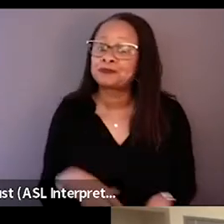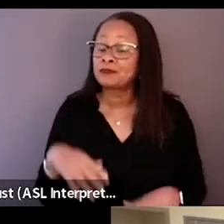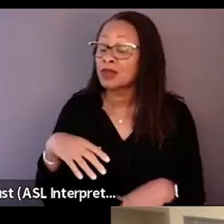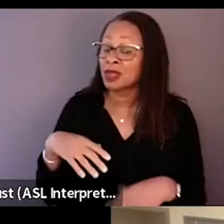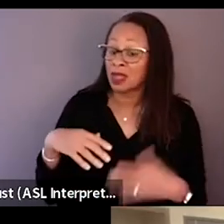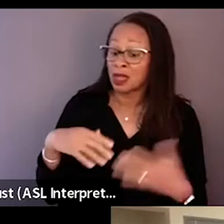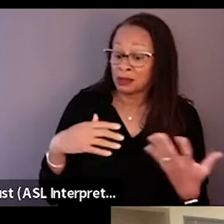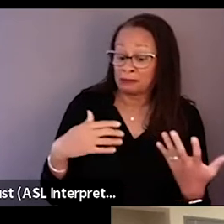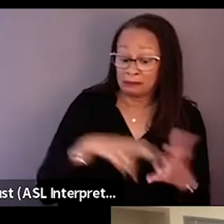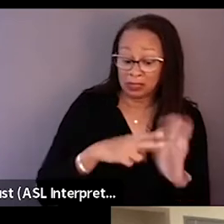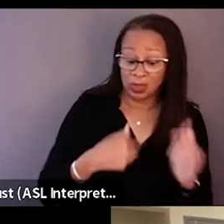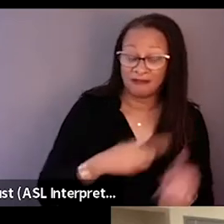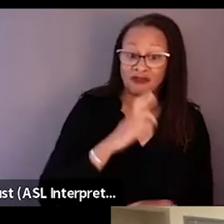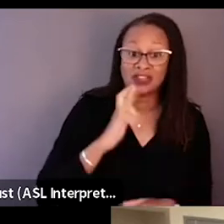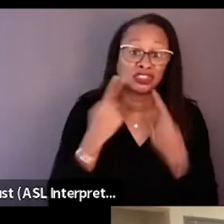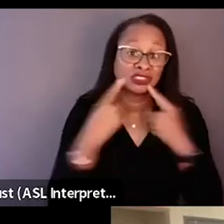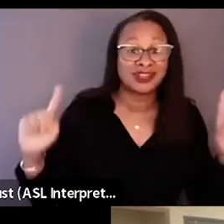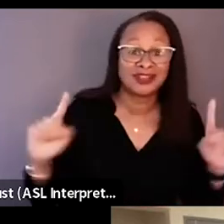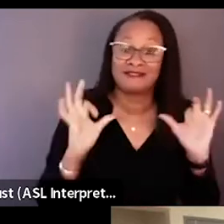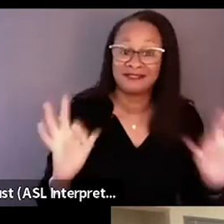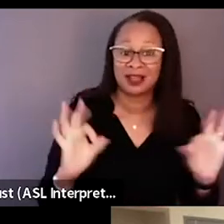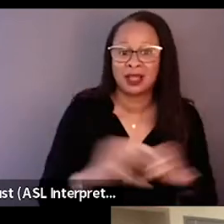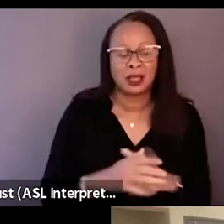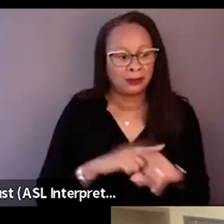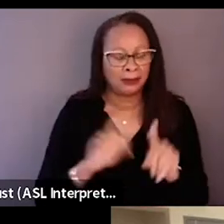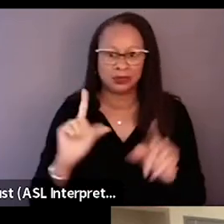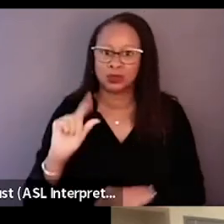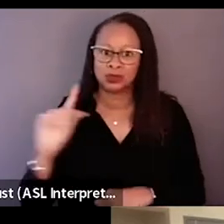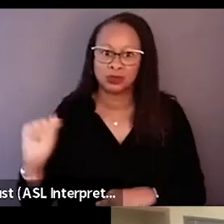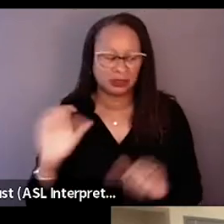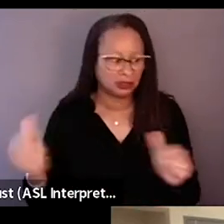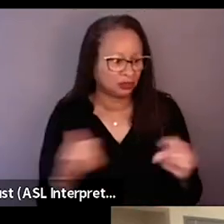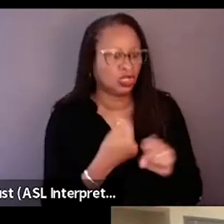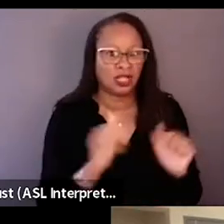It's like, oh, 2020 brought on all these challenges where you still have to work so much harder to keep that alive.